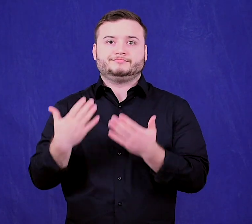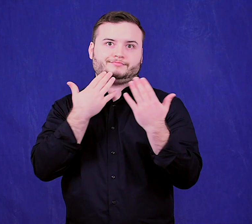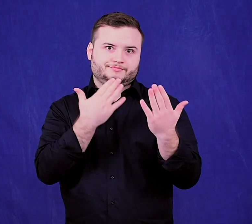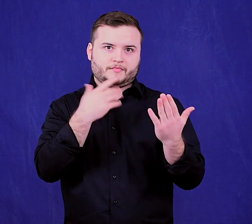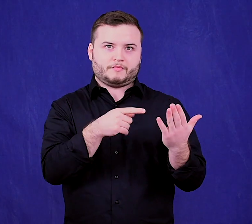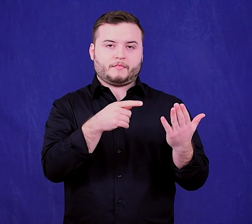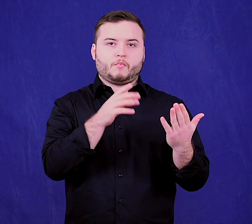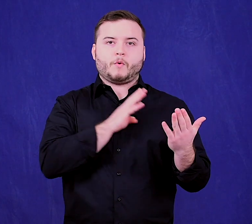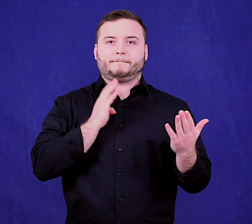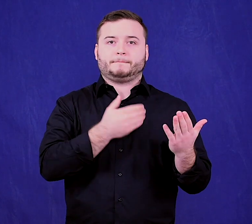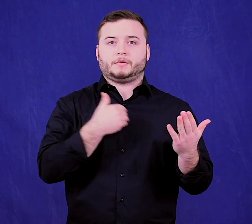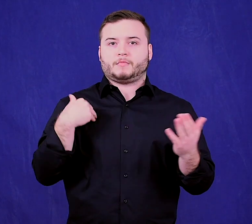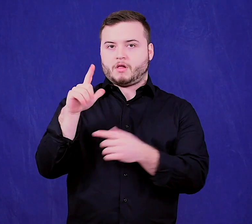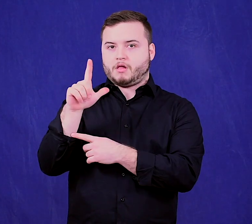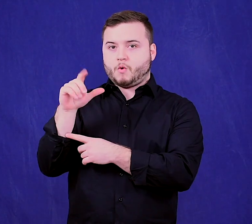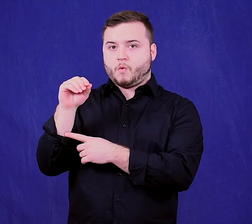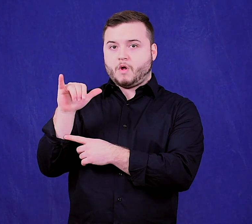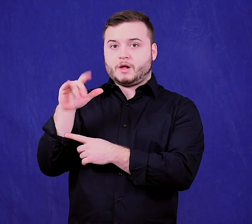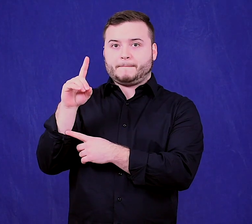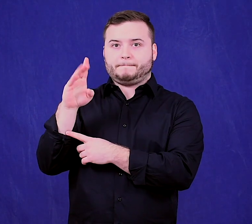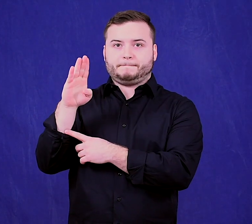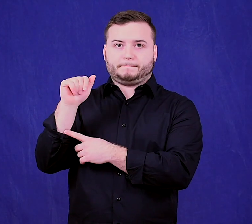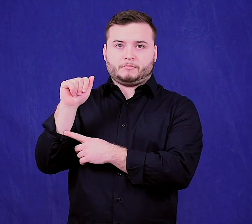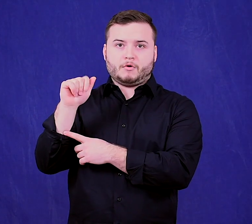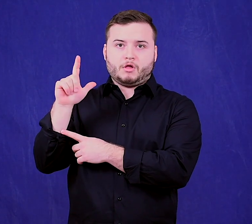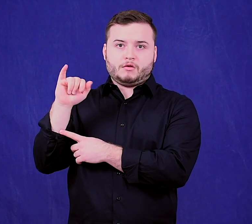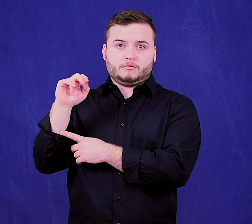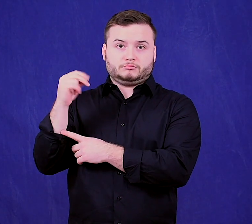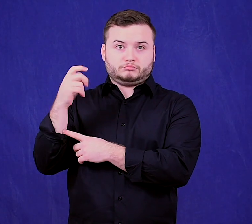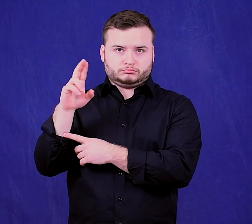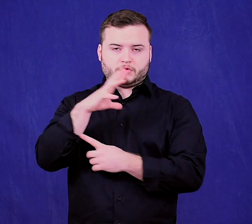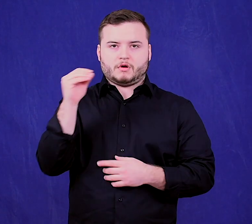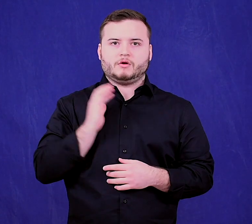Thanks to board member Lloyd Ballinger and